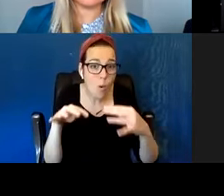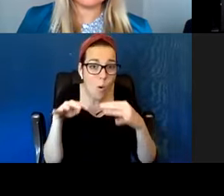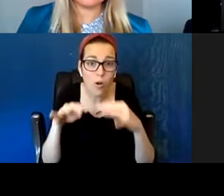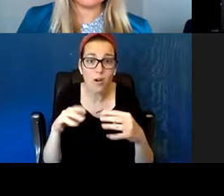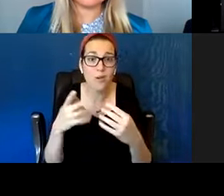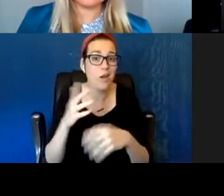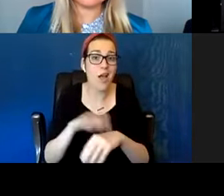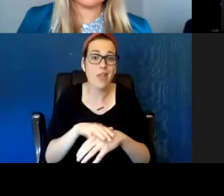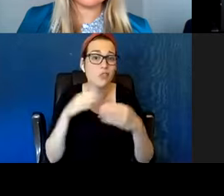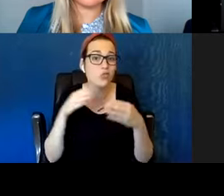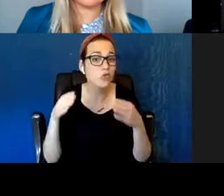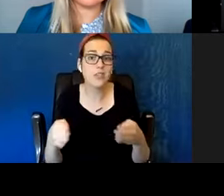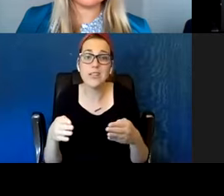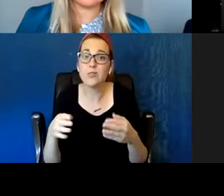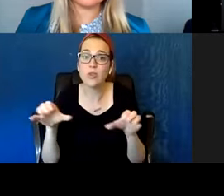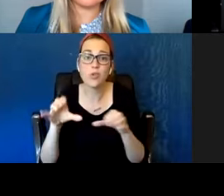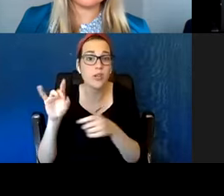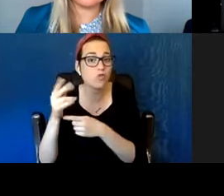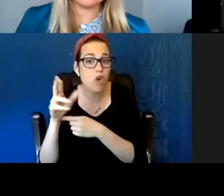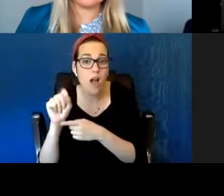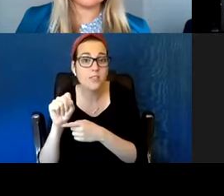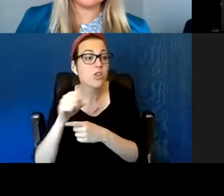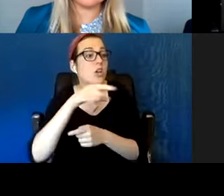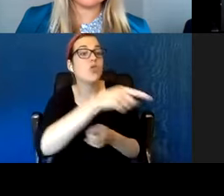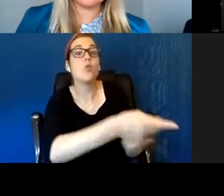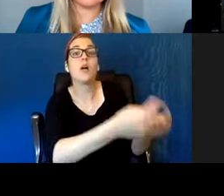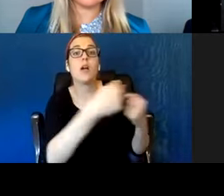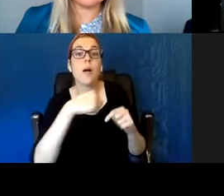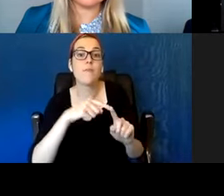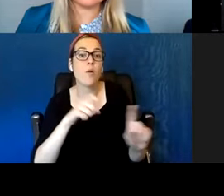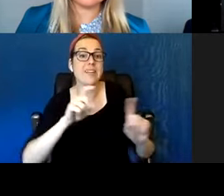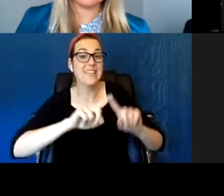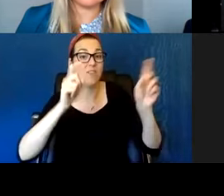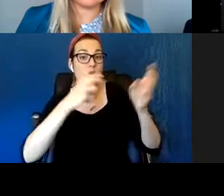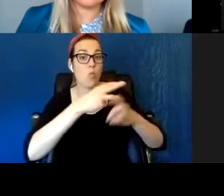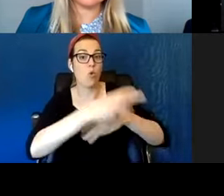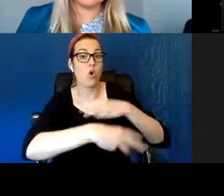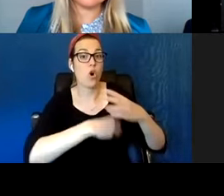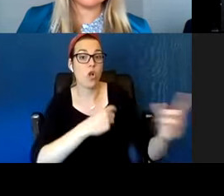you guys come from another world judge. And we understand that the people